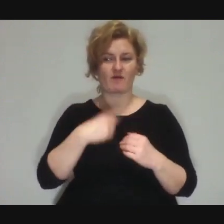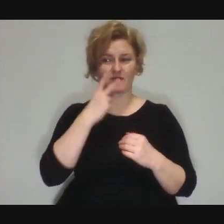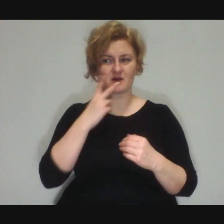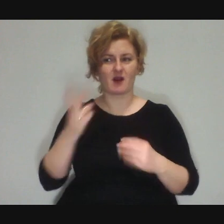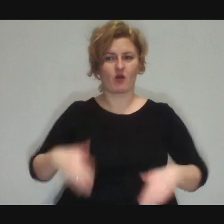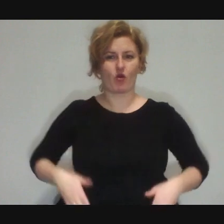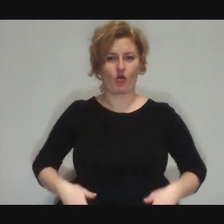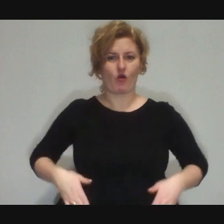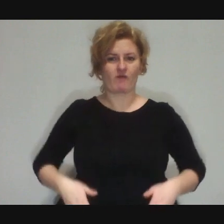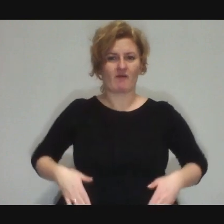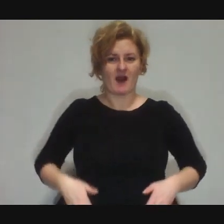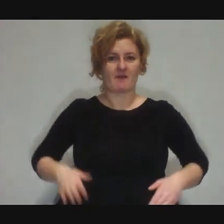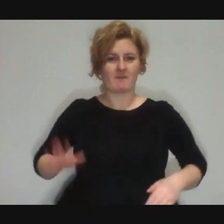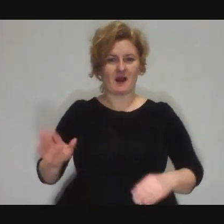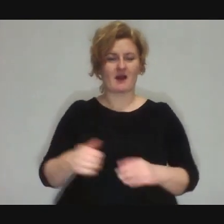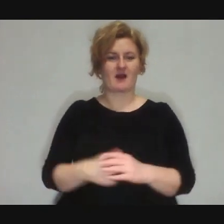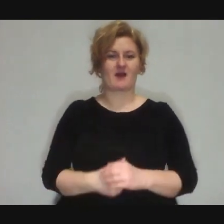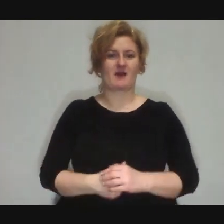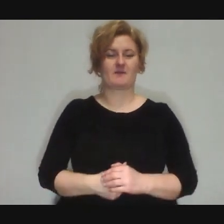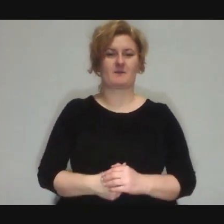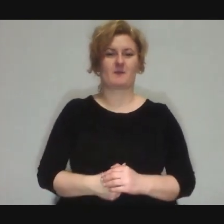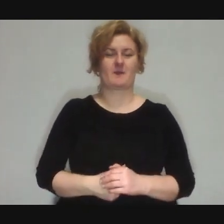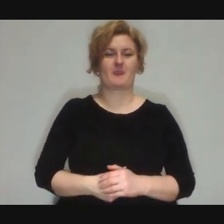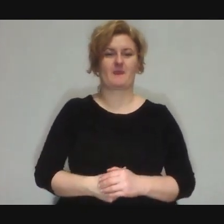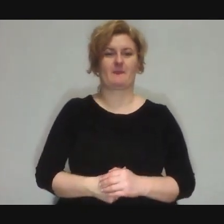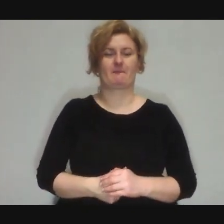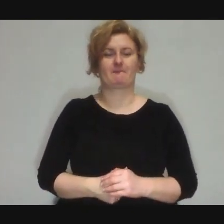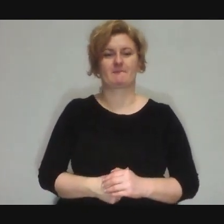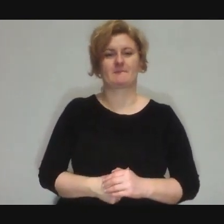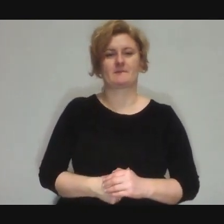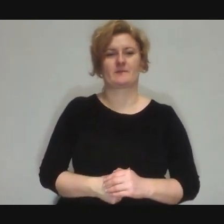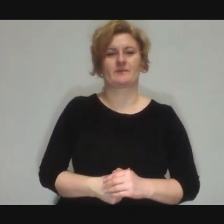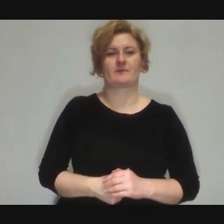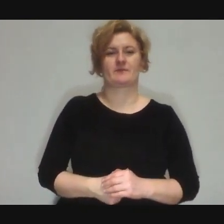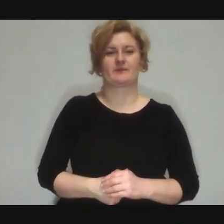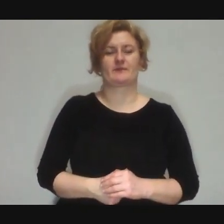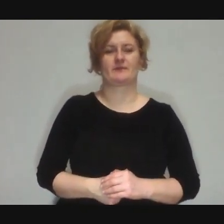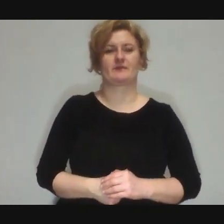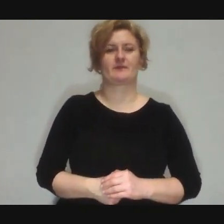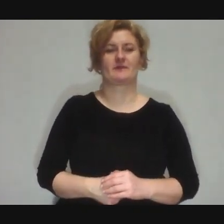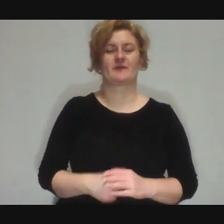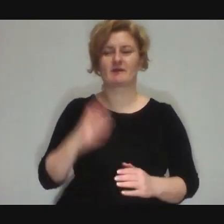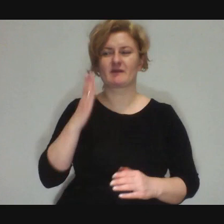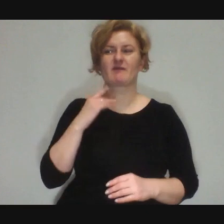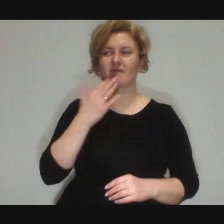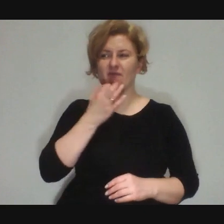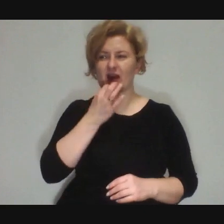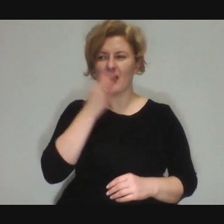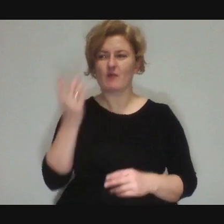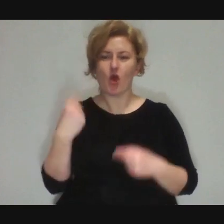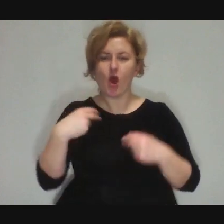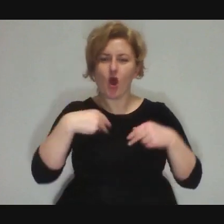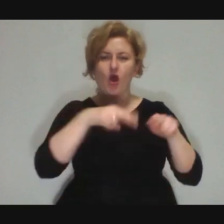Listen... this guy seems pretty cool, so give it back, because if you don't, we'll talk about it in a different way".